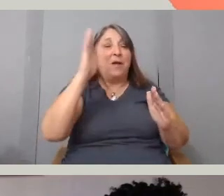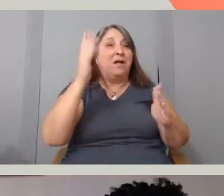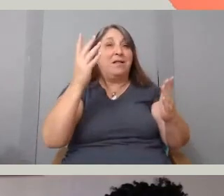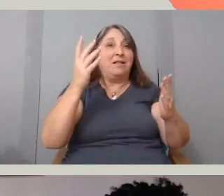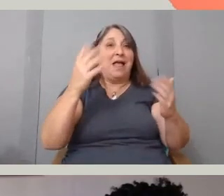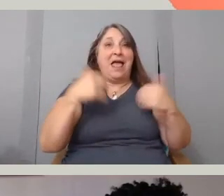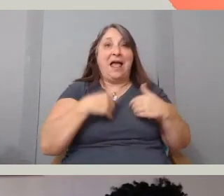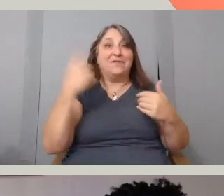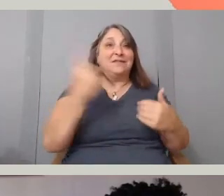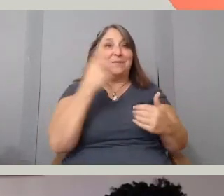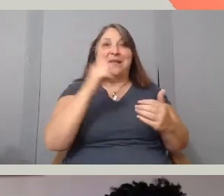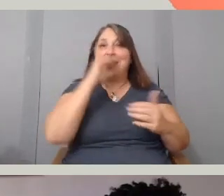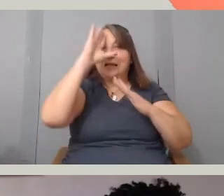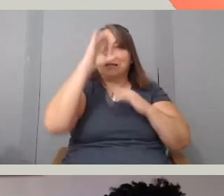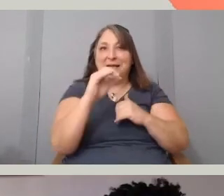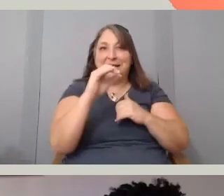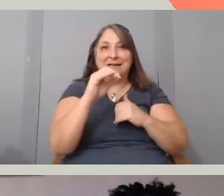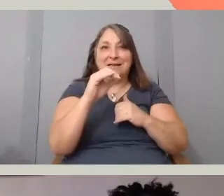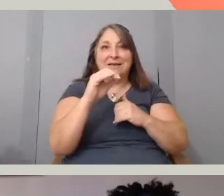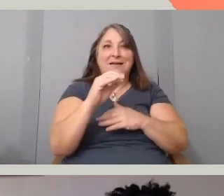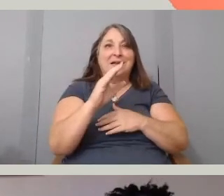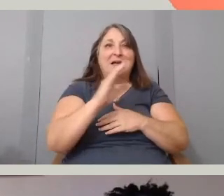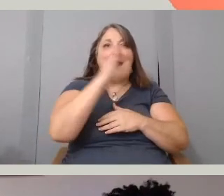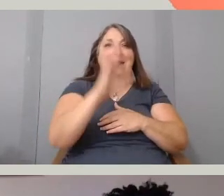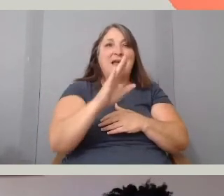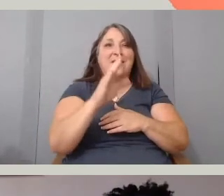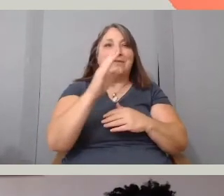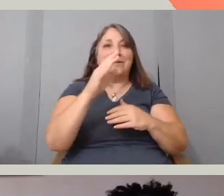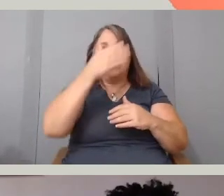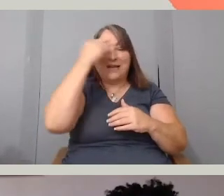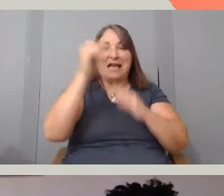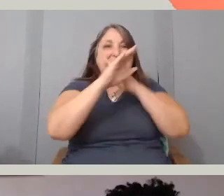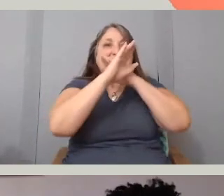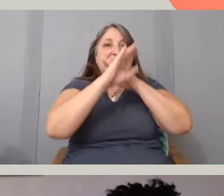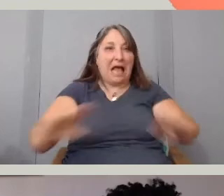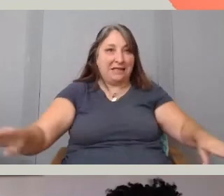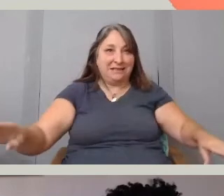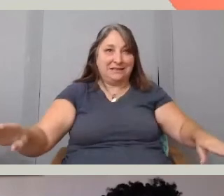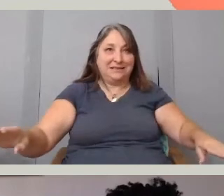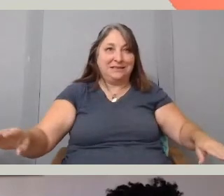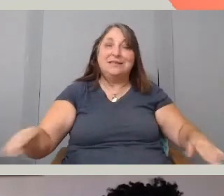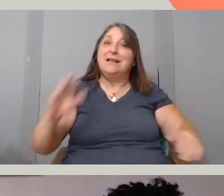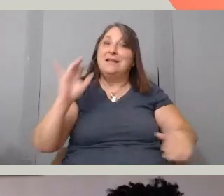And never forget the silence is in interviews either. I think that's very important,